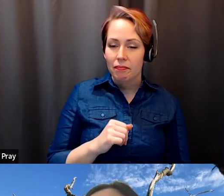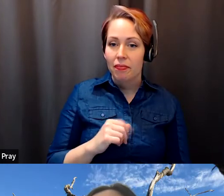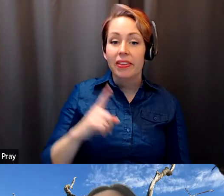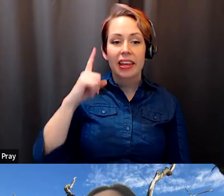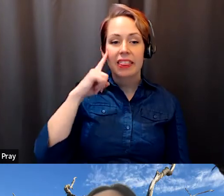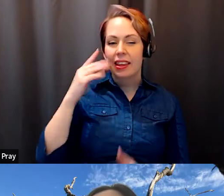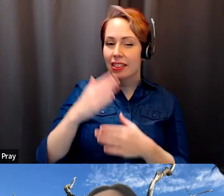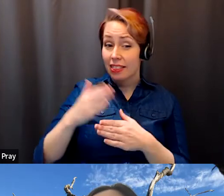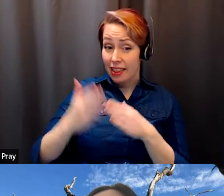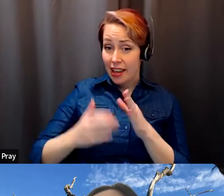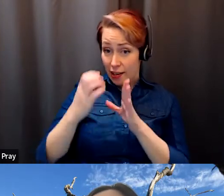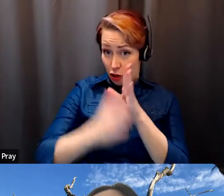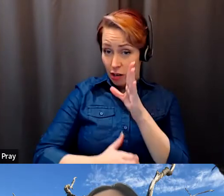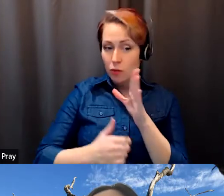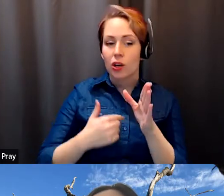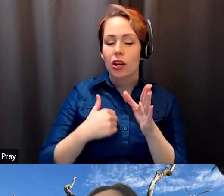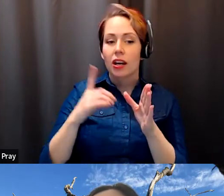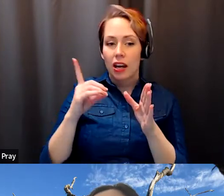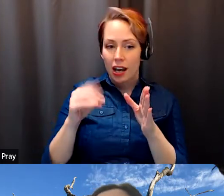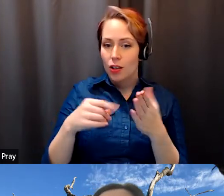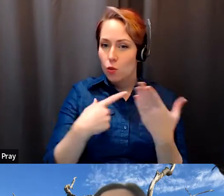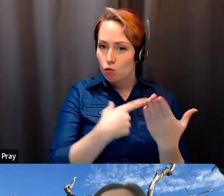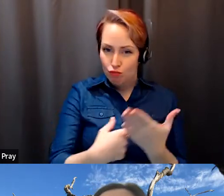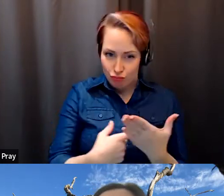Salvador Santino Regilme: The analytic use of imperium for me it takes two to tango.